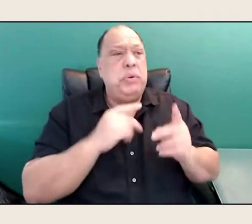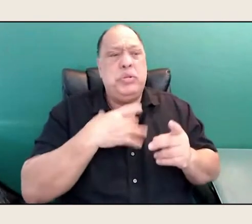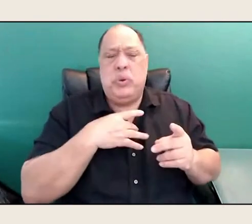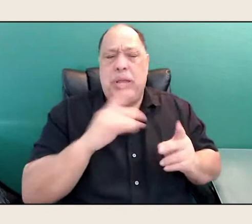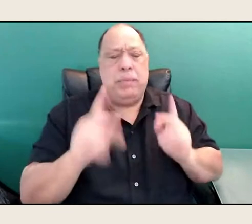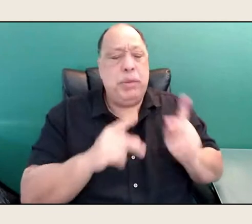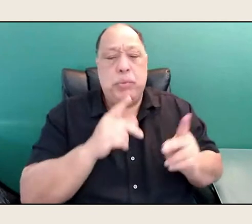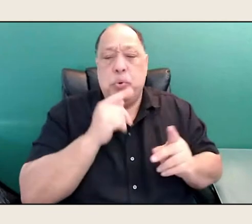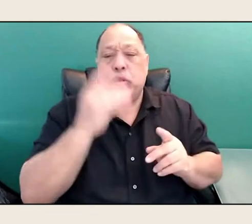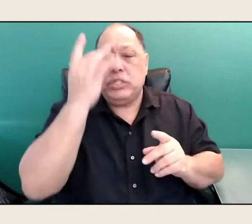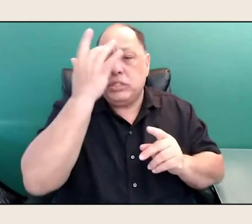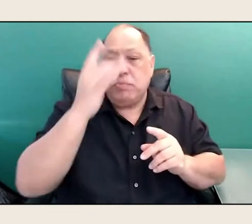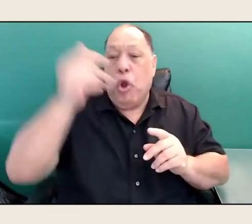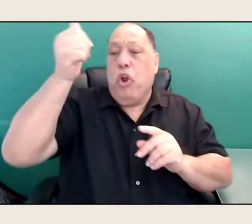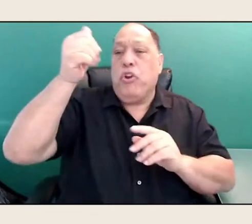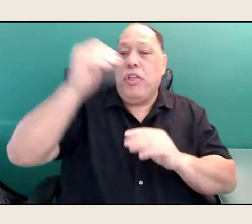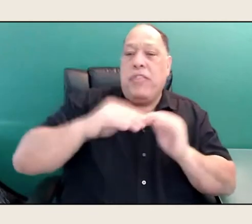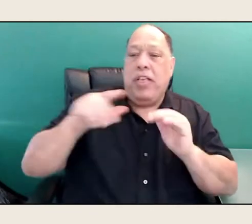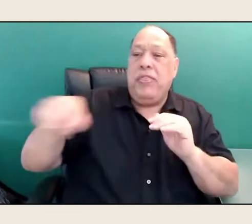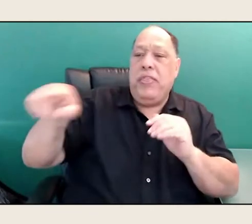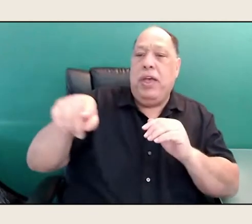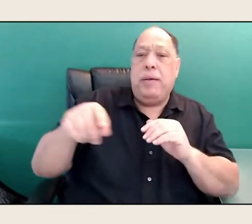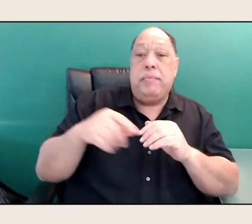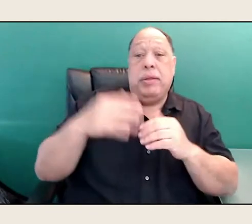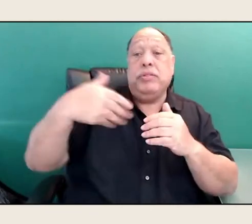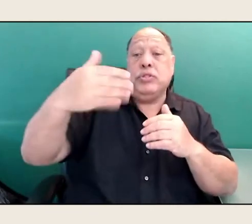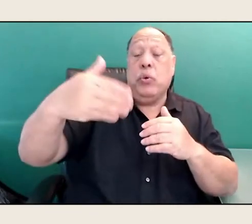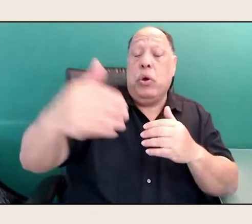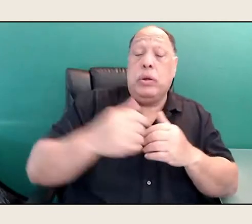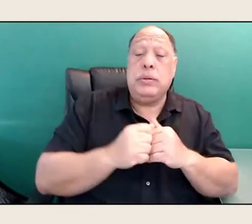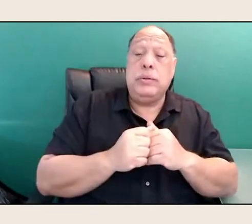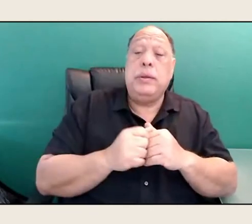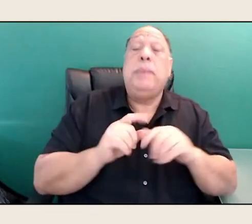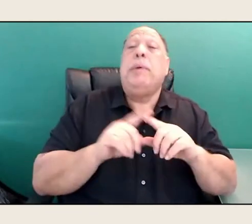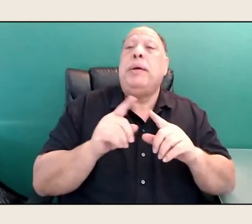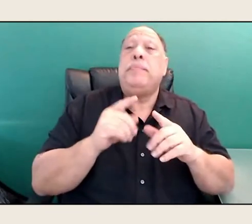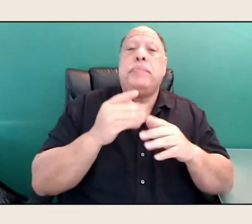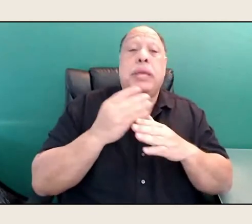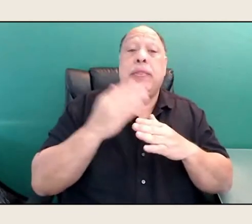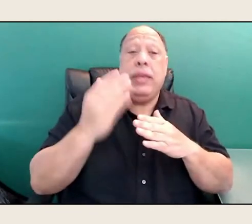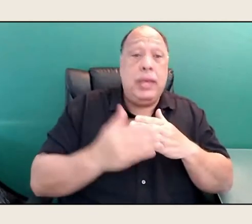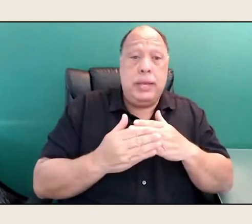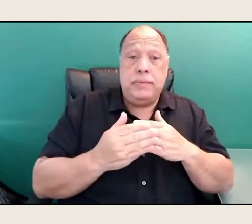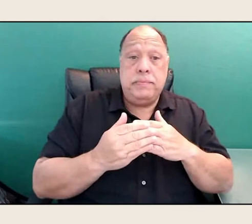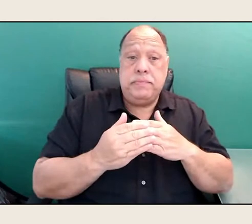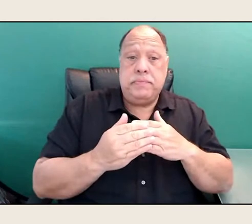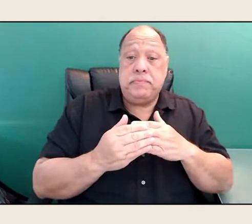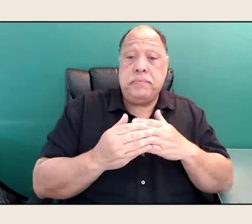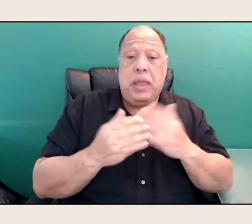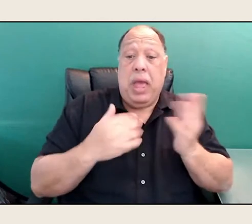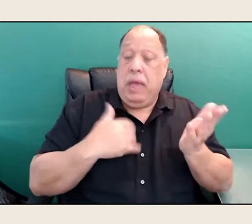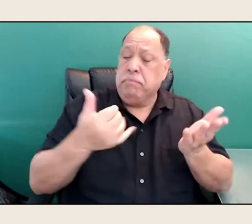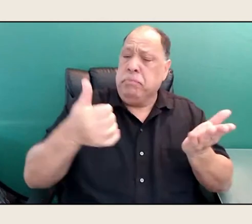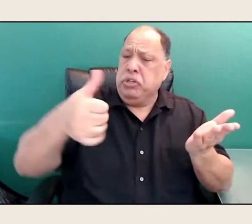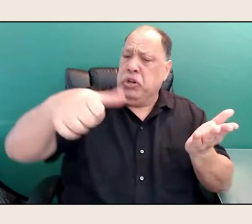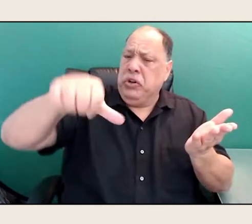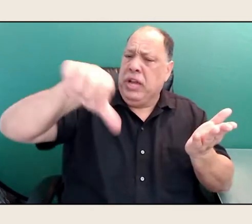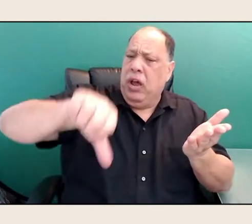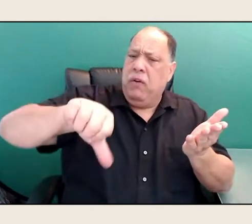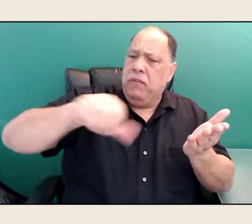And so on. But in the end, and I've been turned down for things. And sometimes I know the politics,